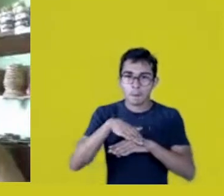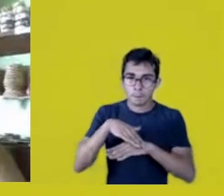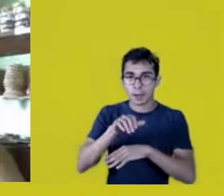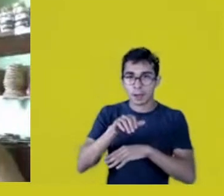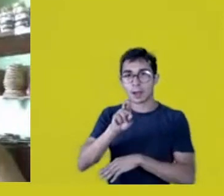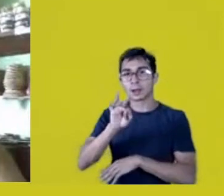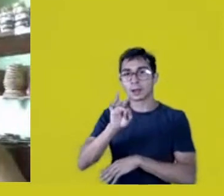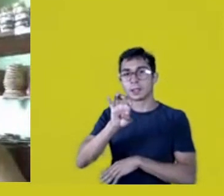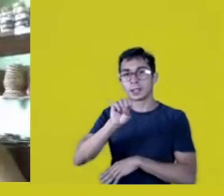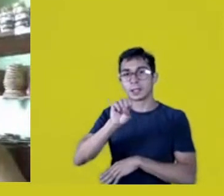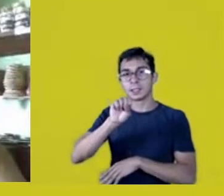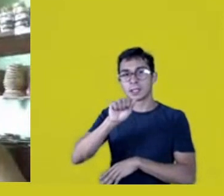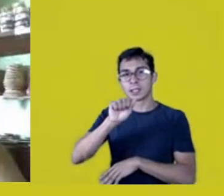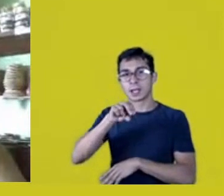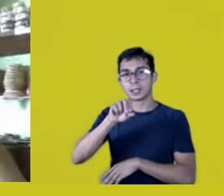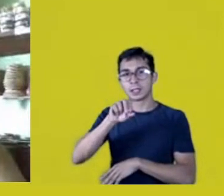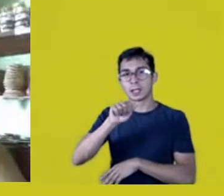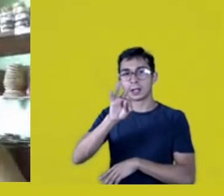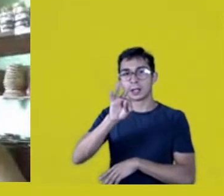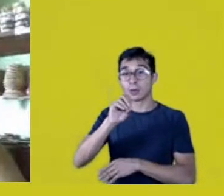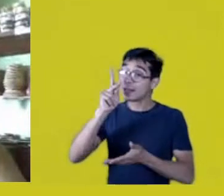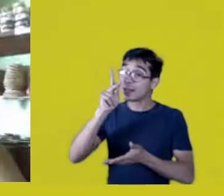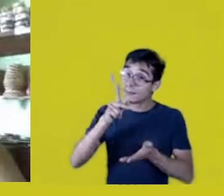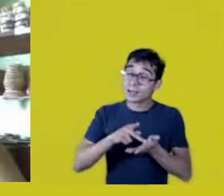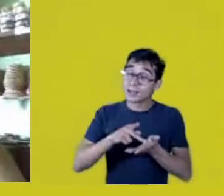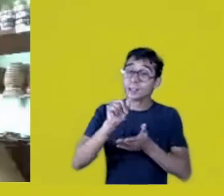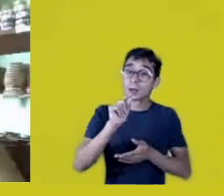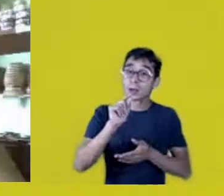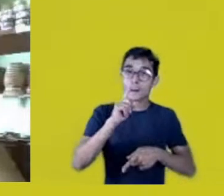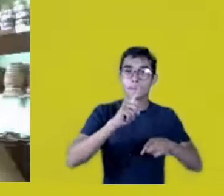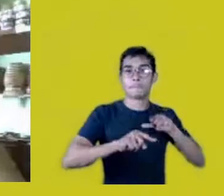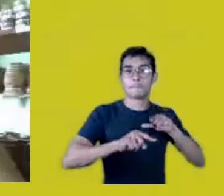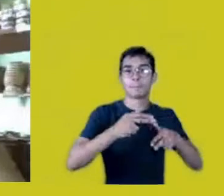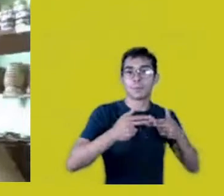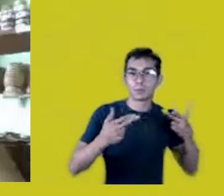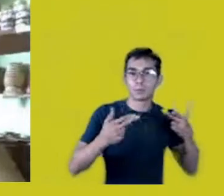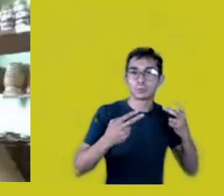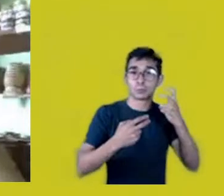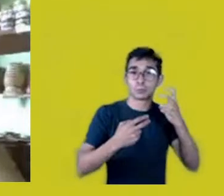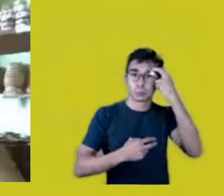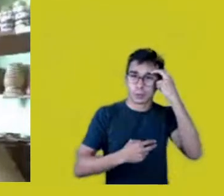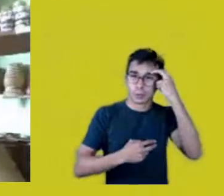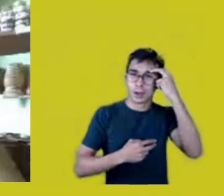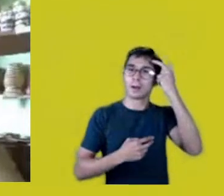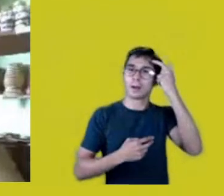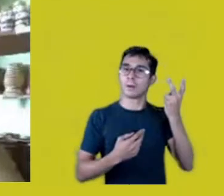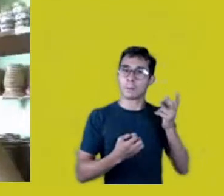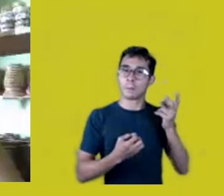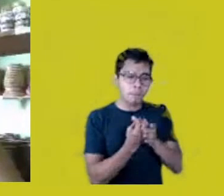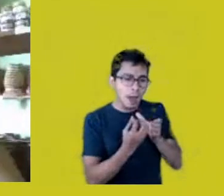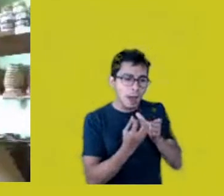which involve a whole ritual, an ancestral memory.